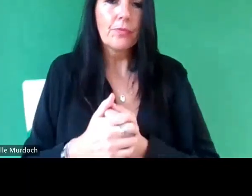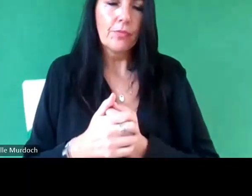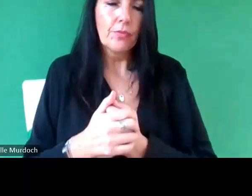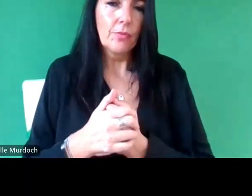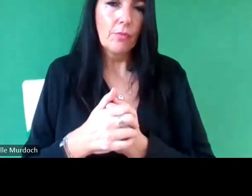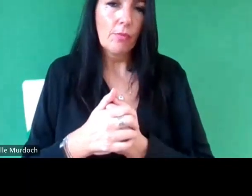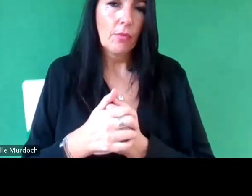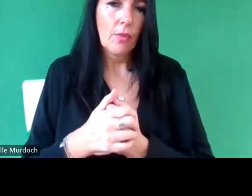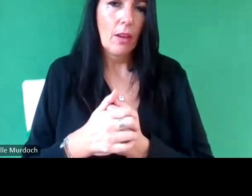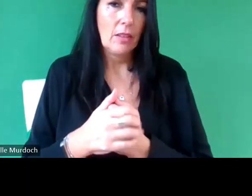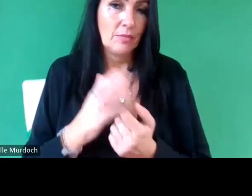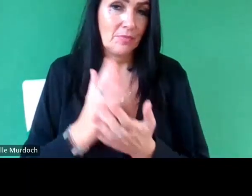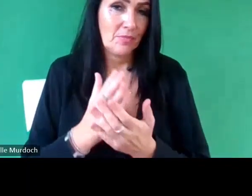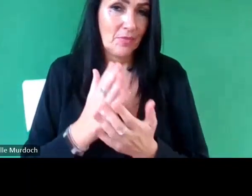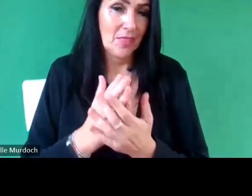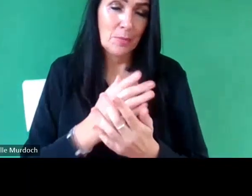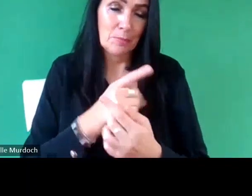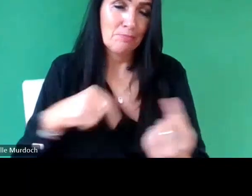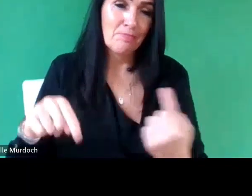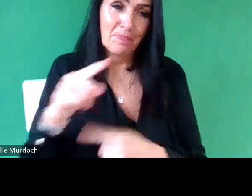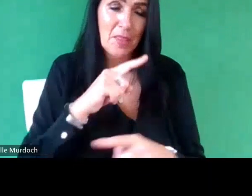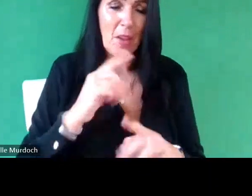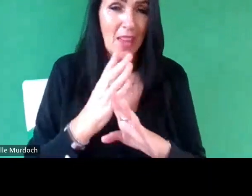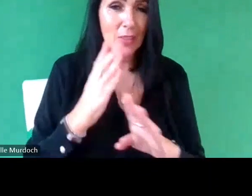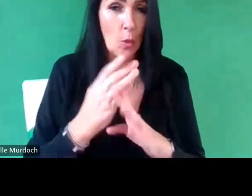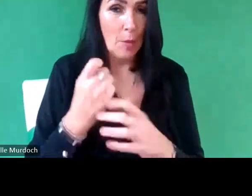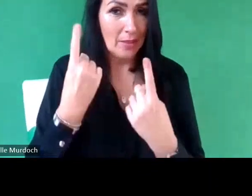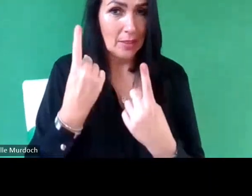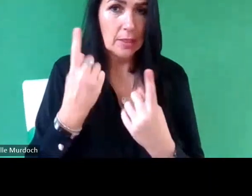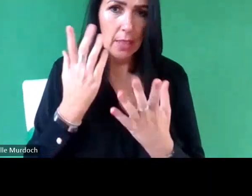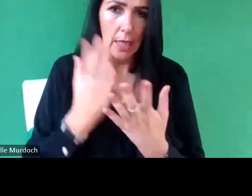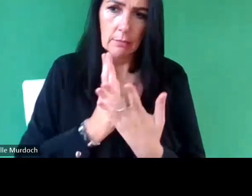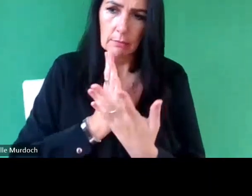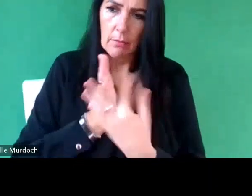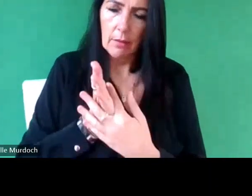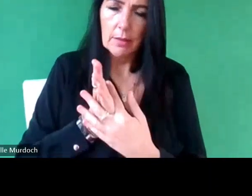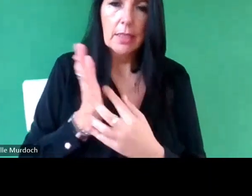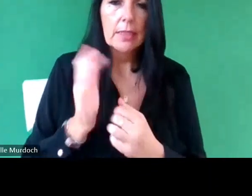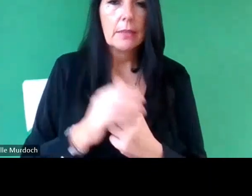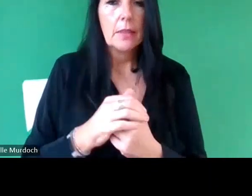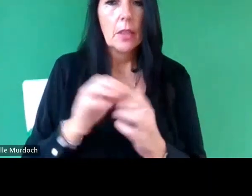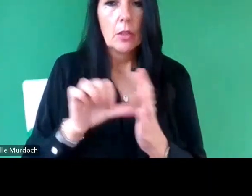understand that you know I think the challenge is that archives are really badly underfunded